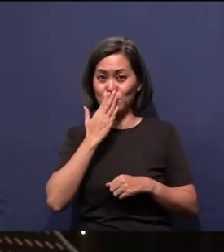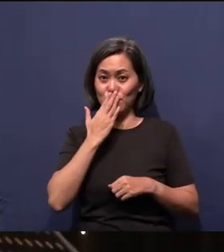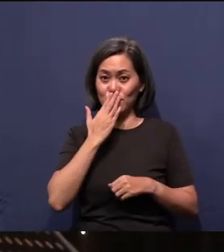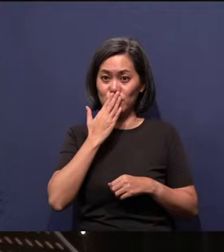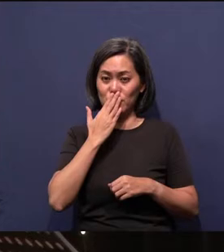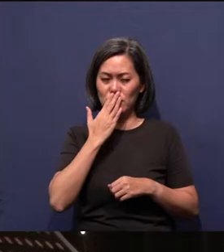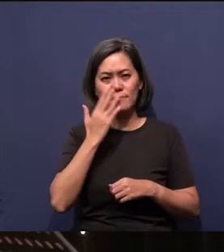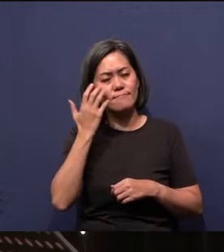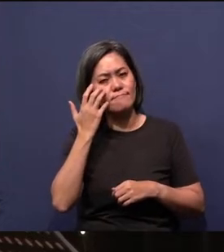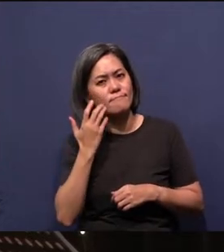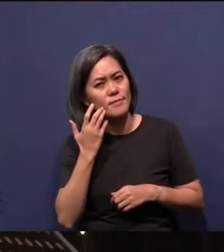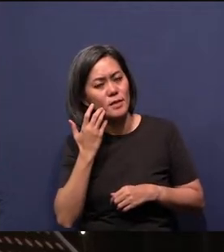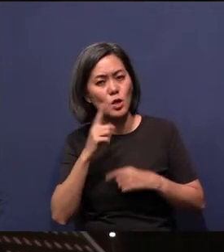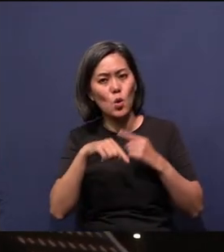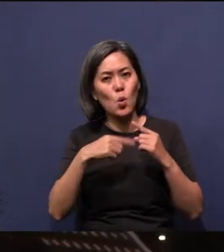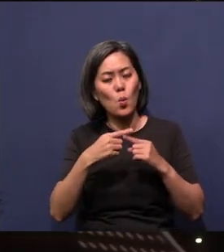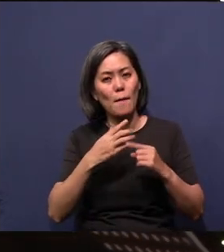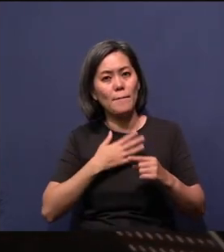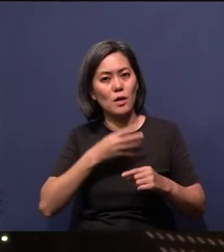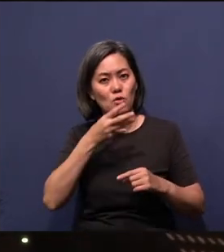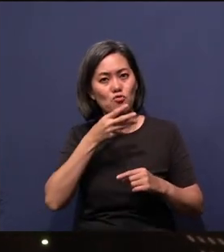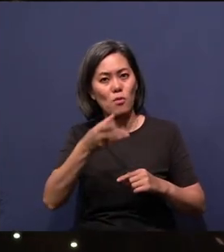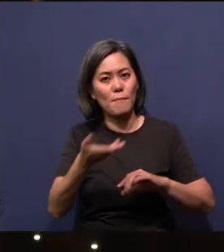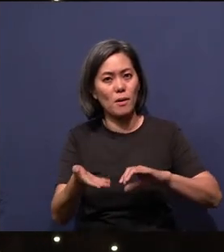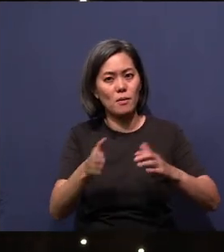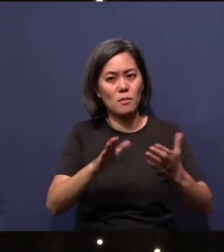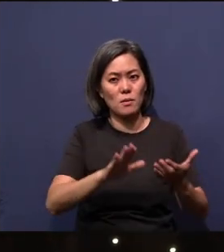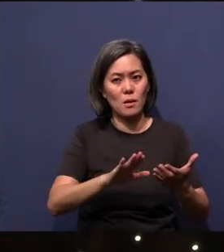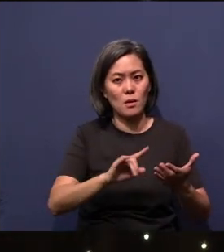sadly when Oma died, only memories of her remain